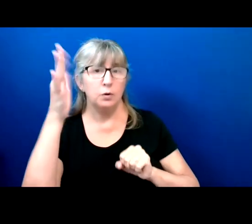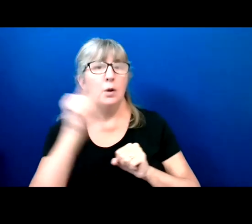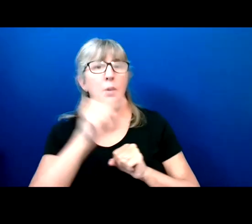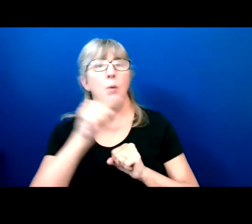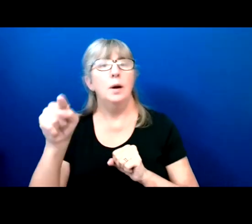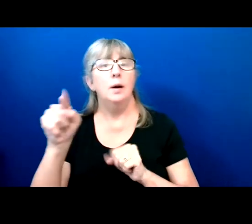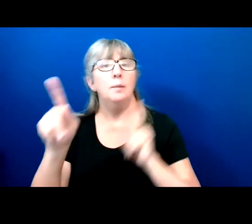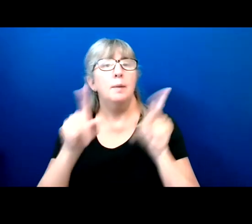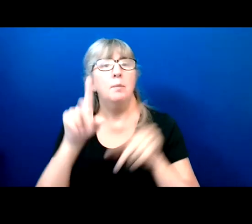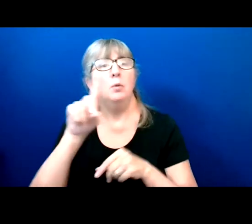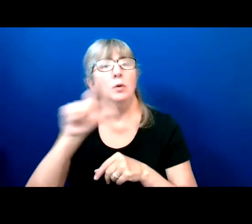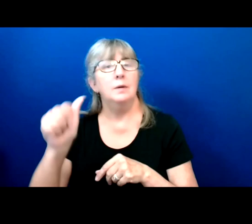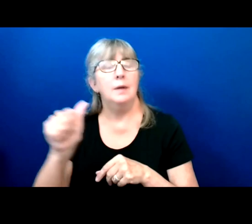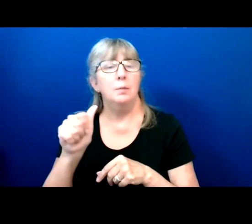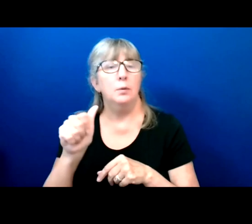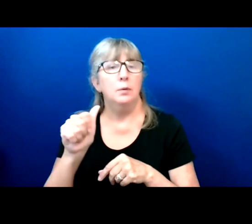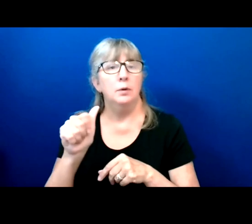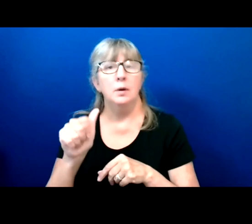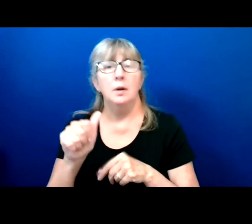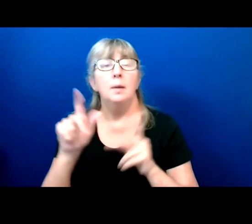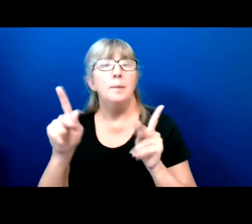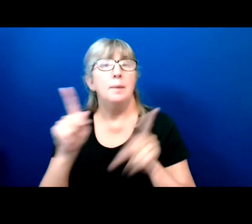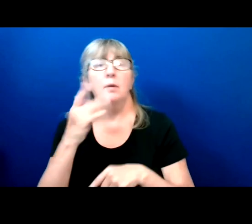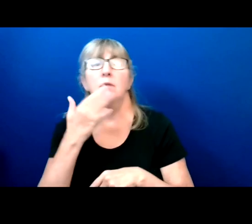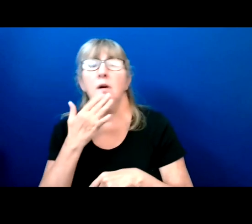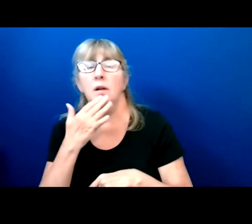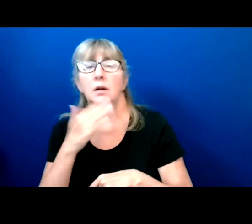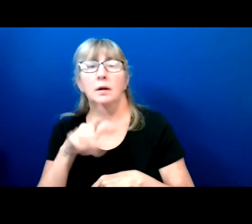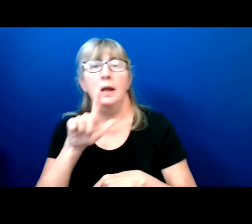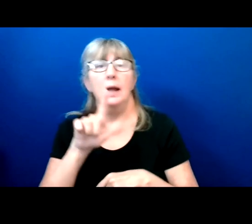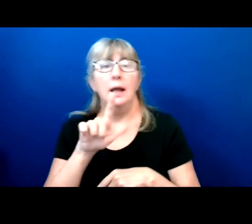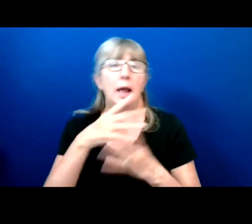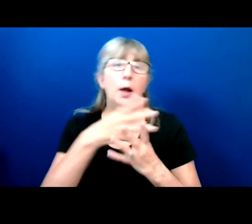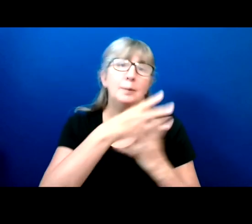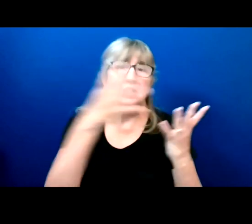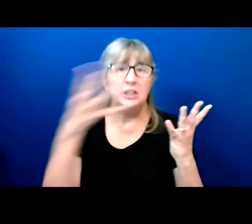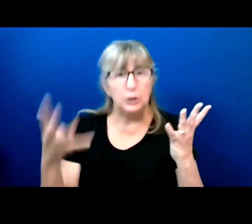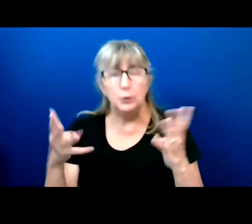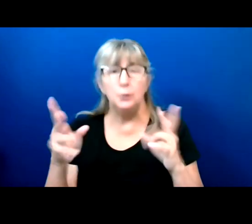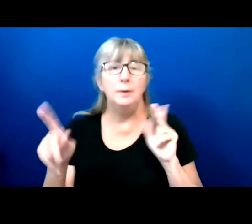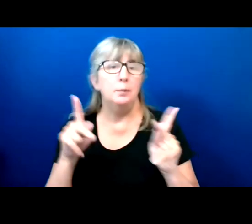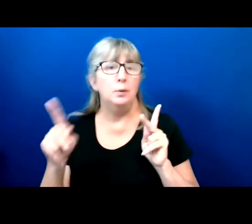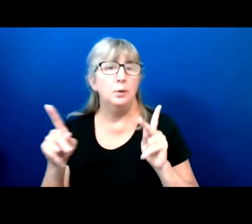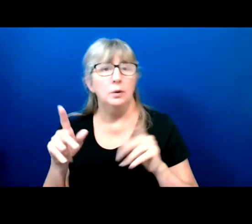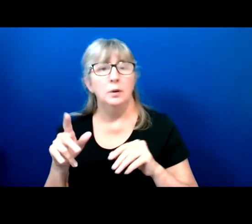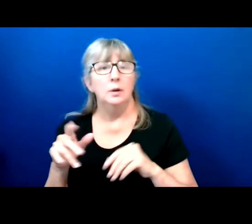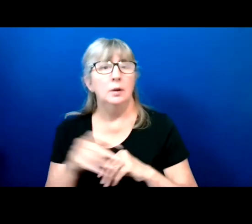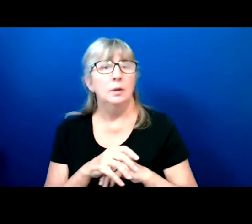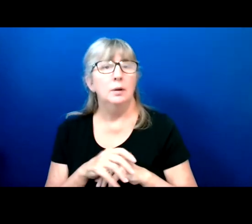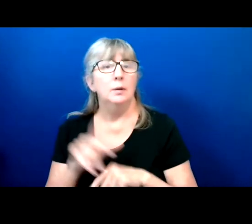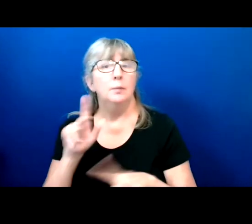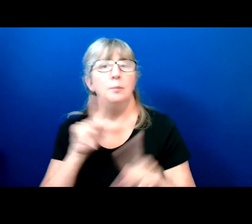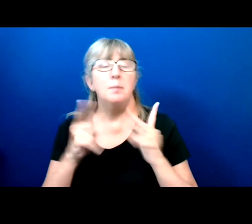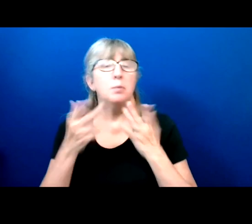of color, LGBTQIA+ people, two spirit organizers and people across the broad spectrum of disabilities